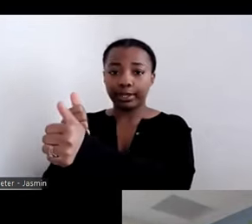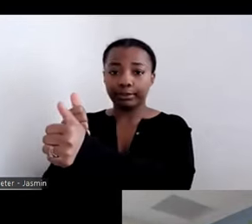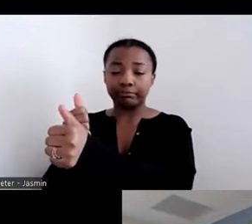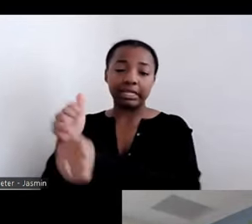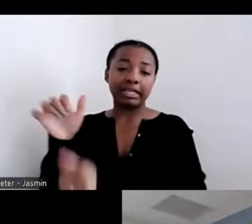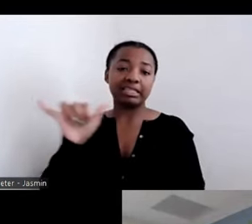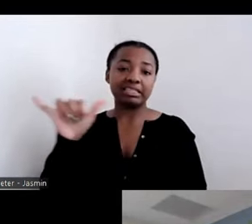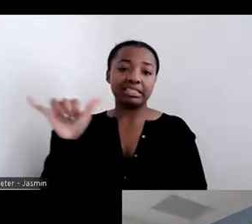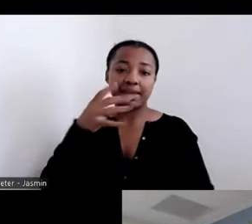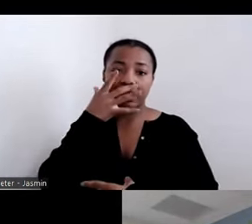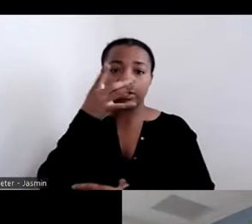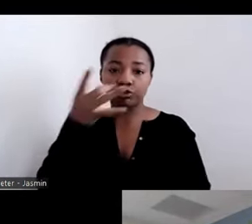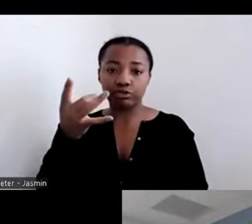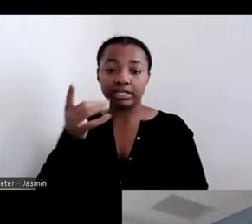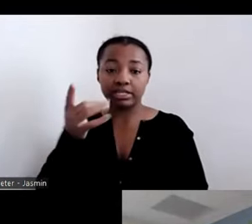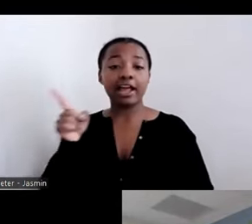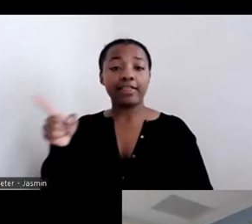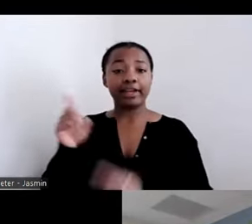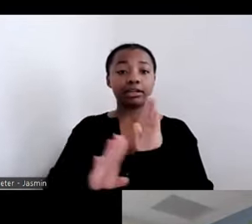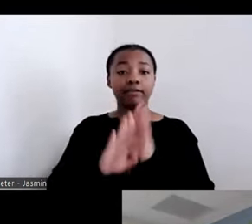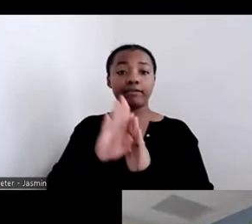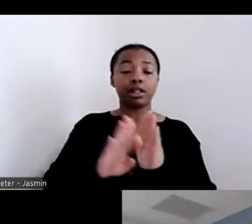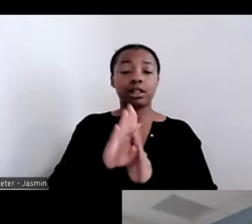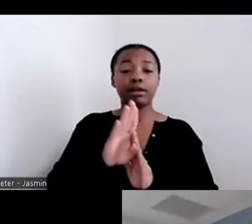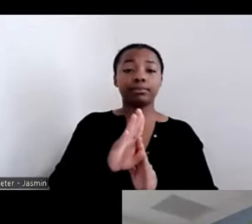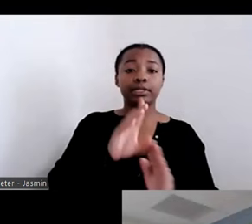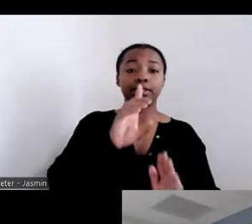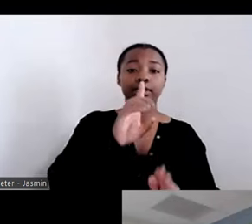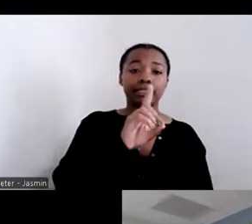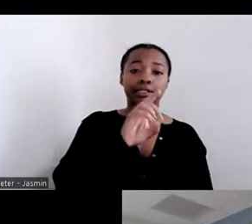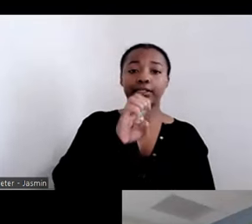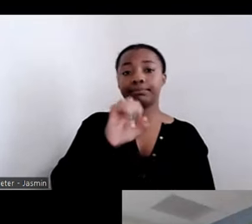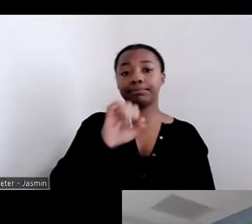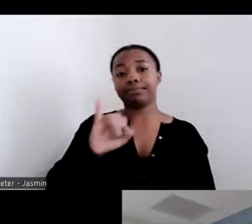community living inclusion project. They knew they would need a partner